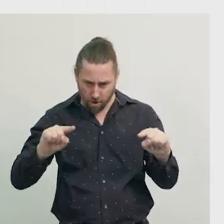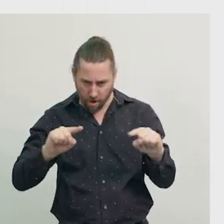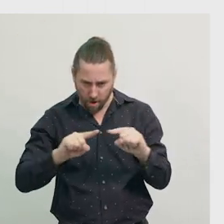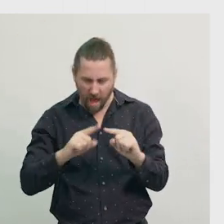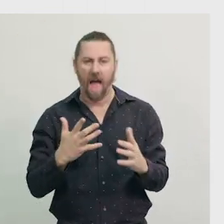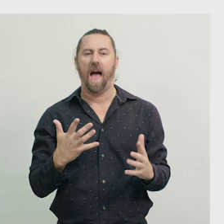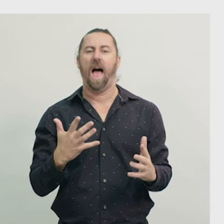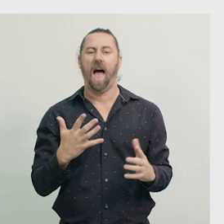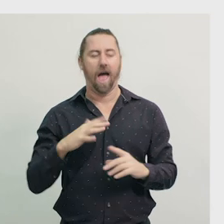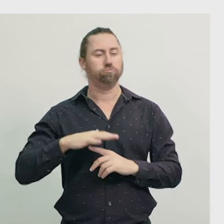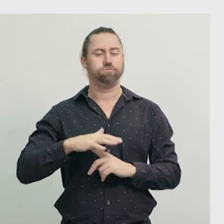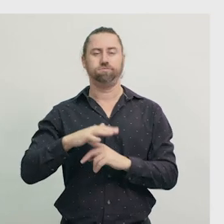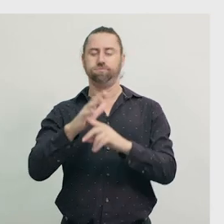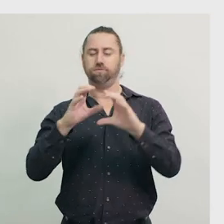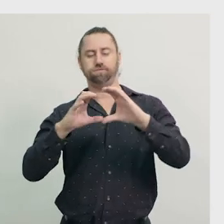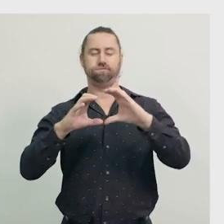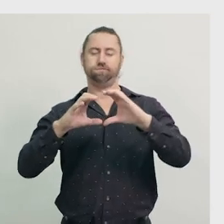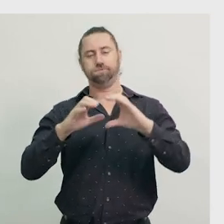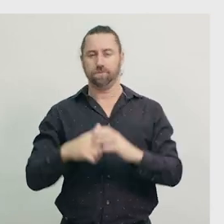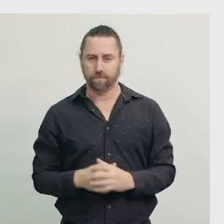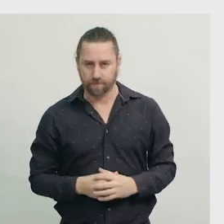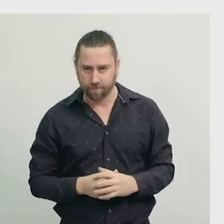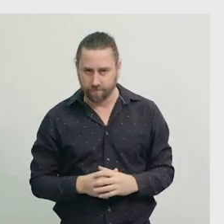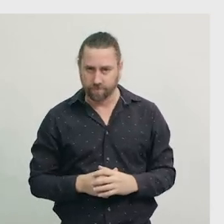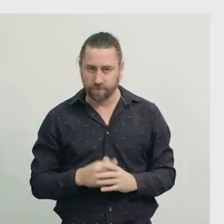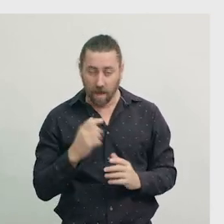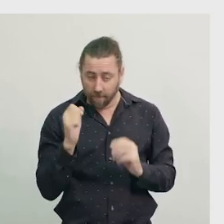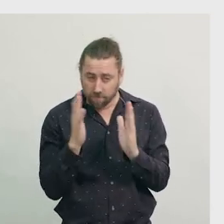Now all we have left is to make the last propeller from our two smaller triangles.